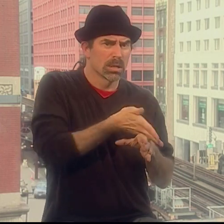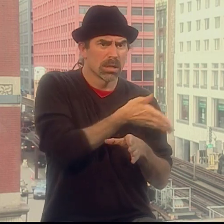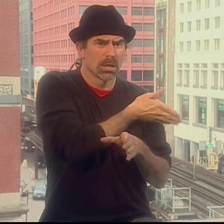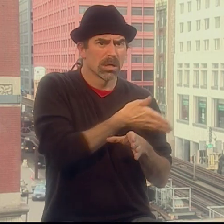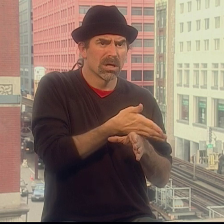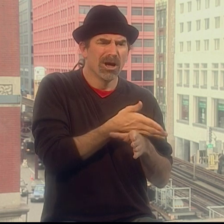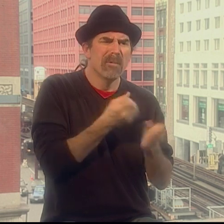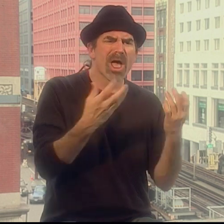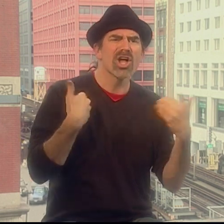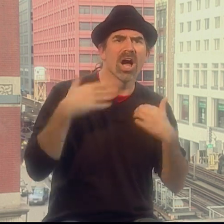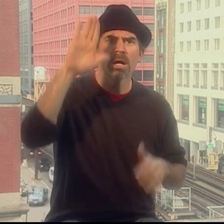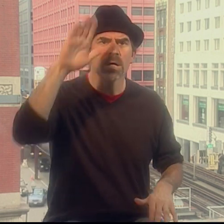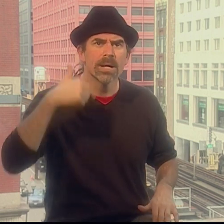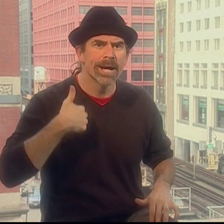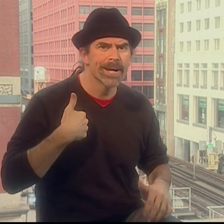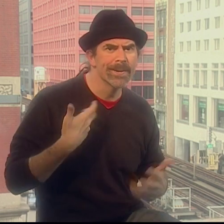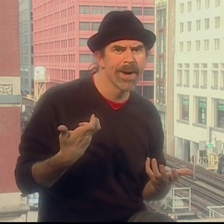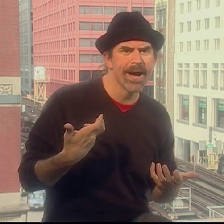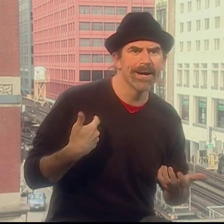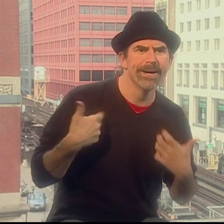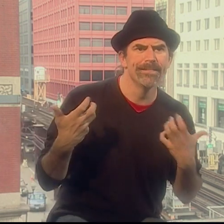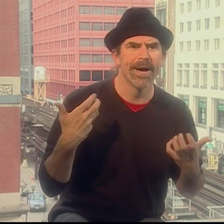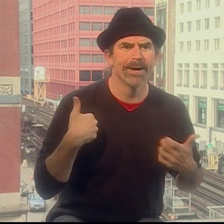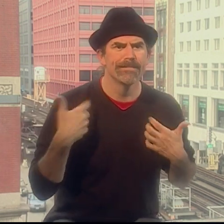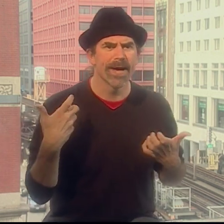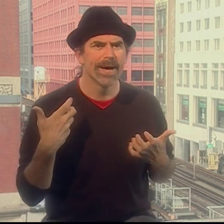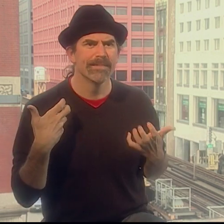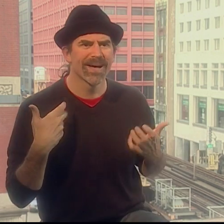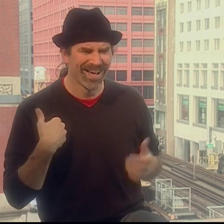"who want to try doing this poetry stuff, but only have a few things?"